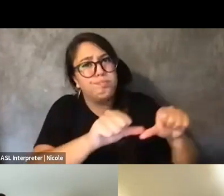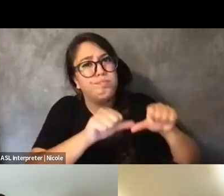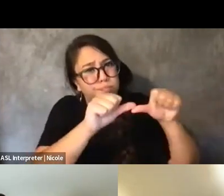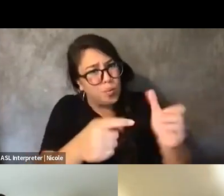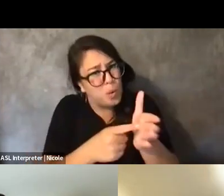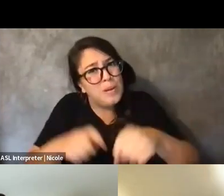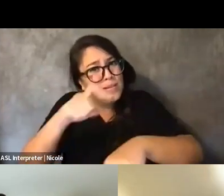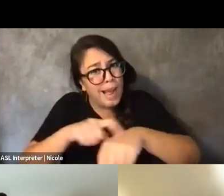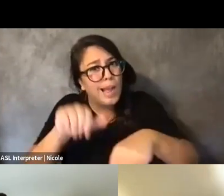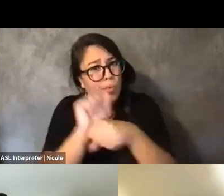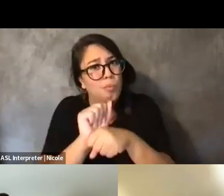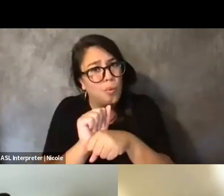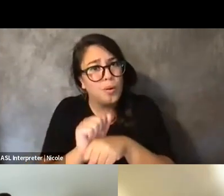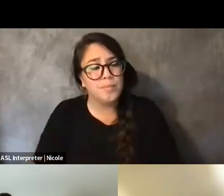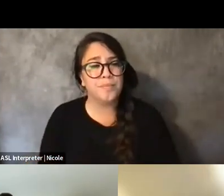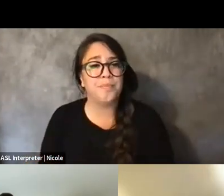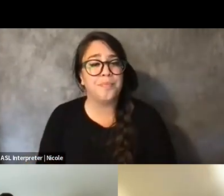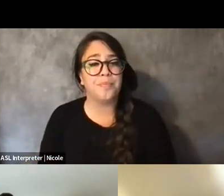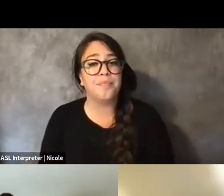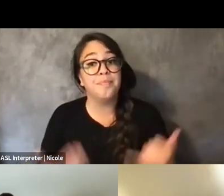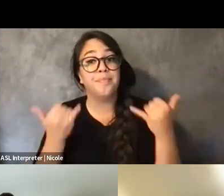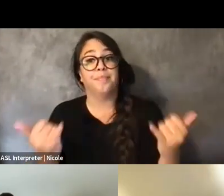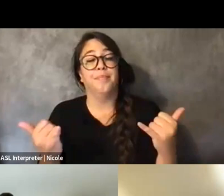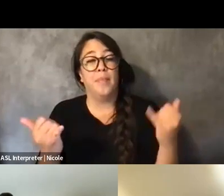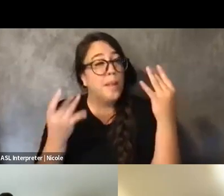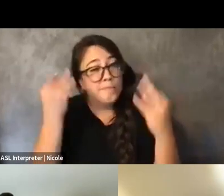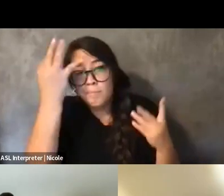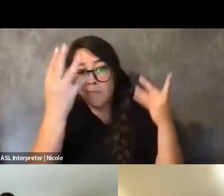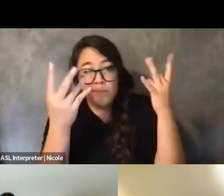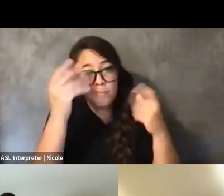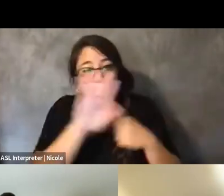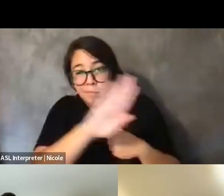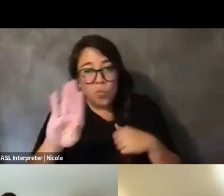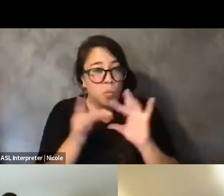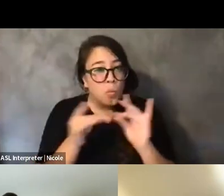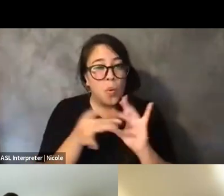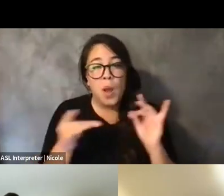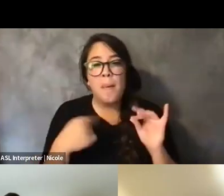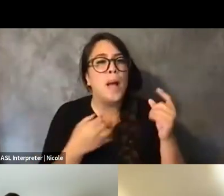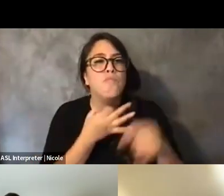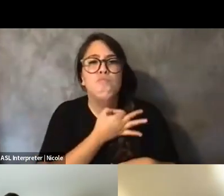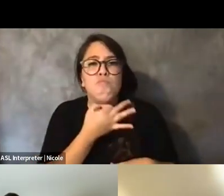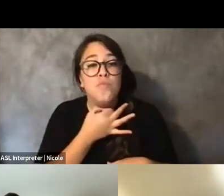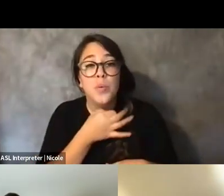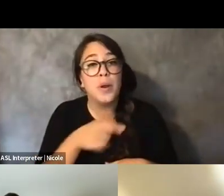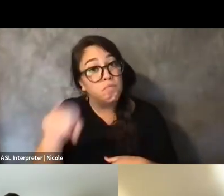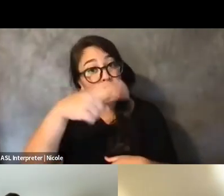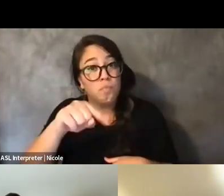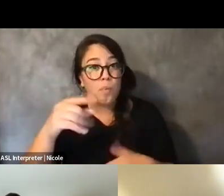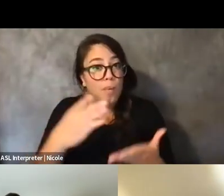So now, really taking all of this in, what are some shared lessons learned from building a hybrid community within Emerge?